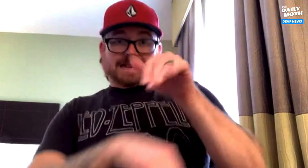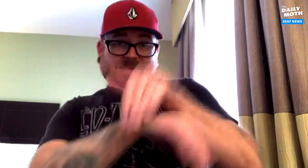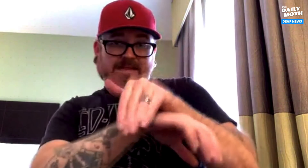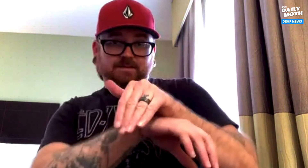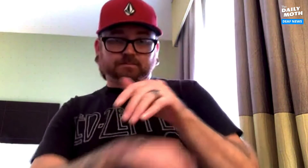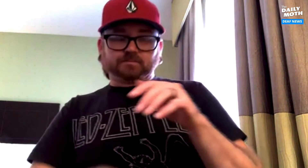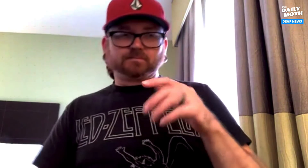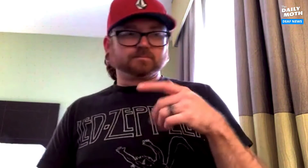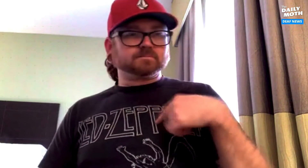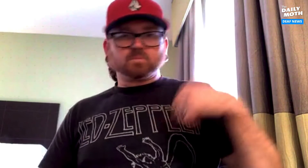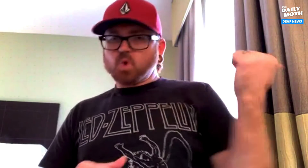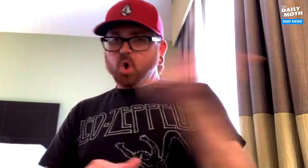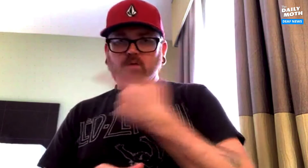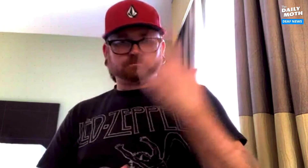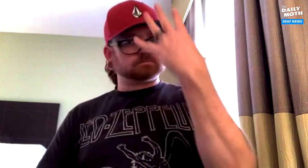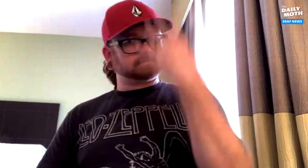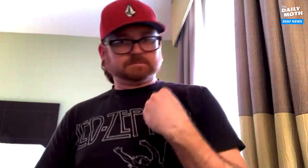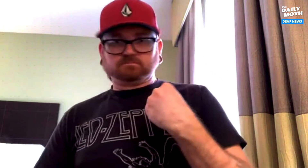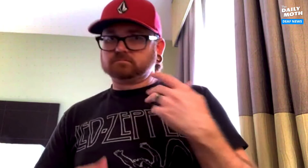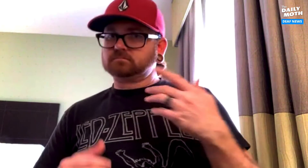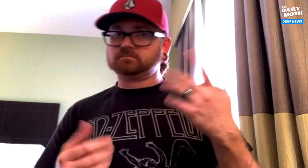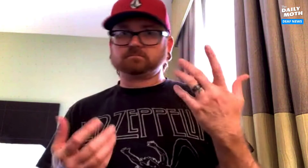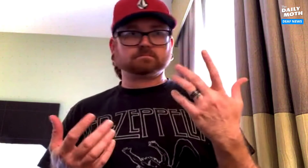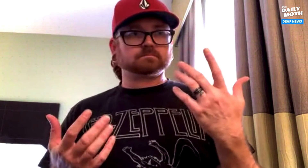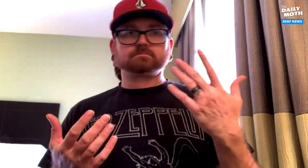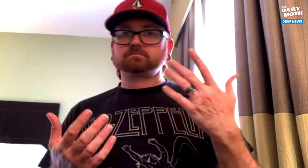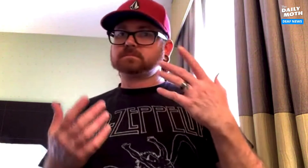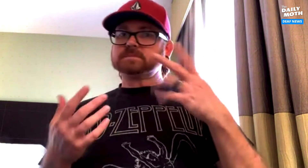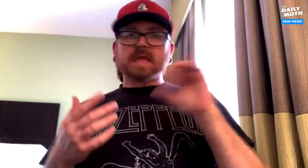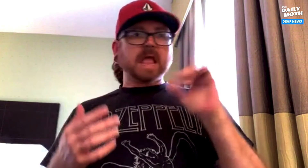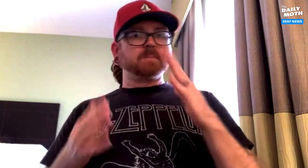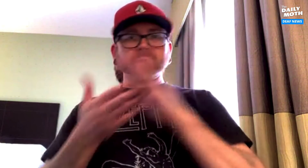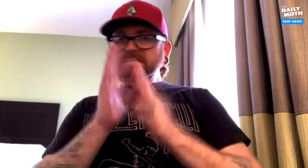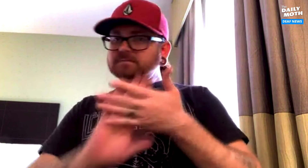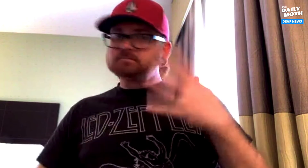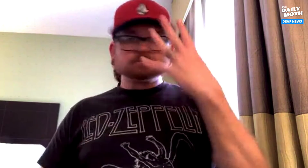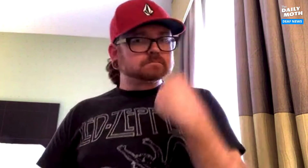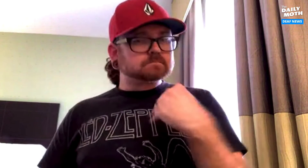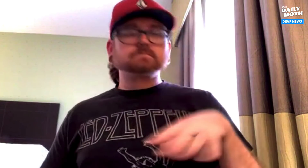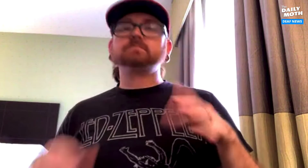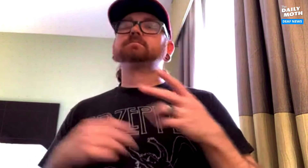That night we were all asleep. It was peaceful.